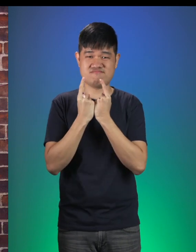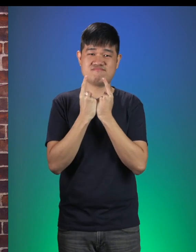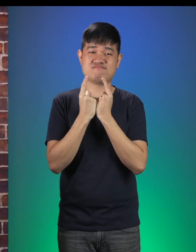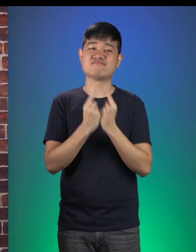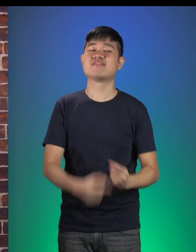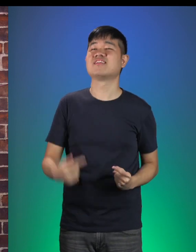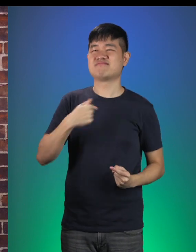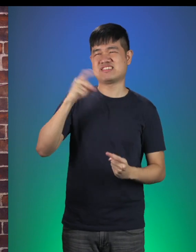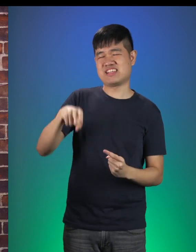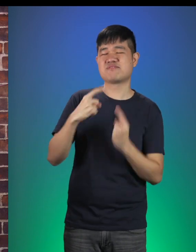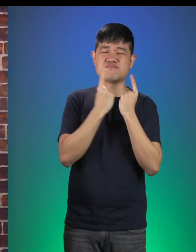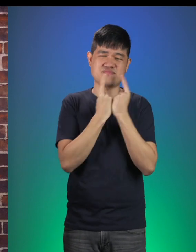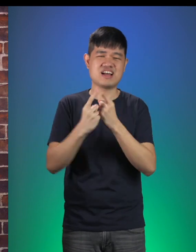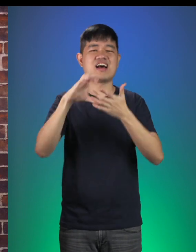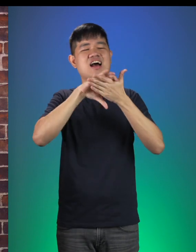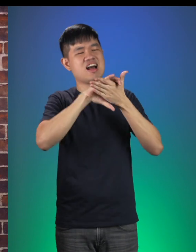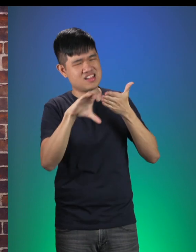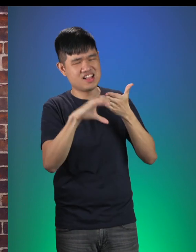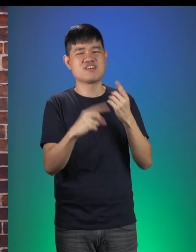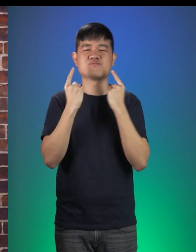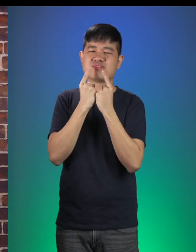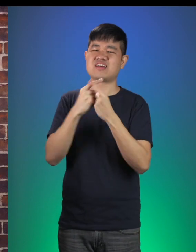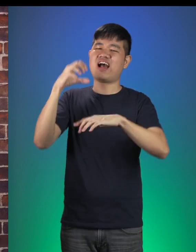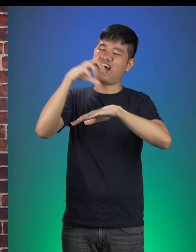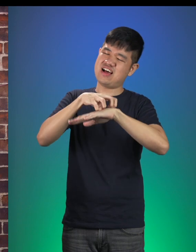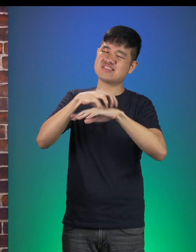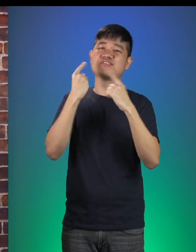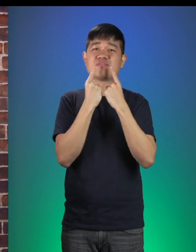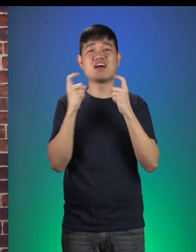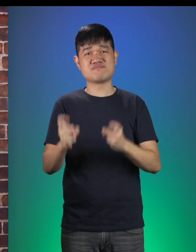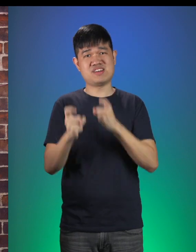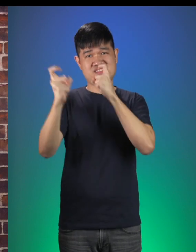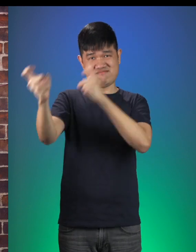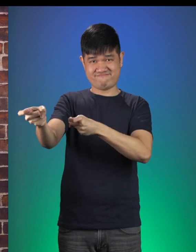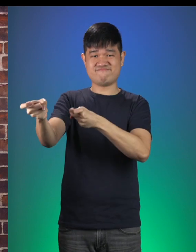and I needed to pick up a Birthday Card, a Birthday Cake and a Birthday Present.